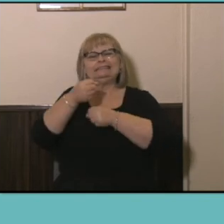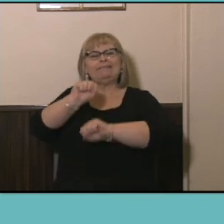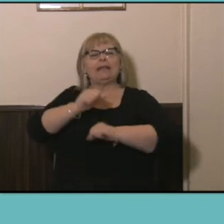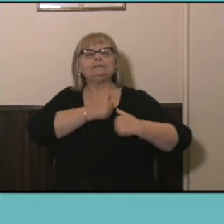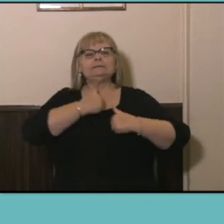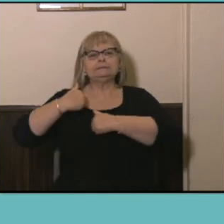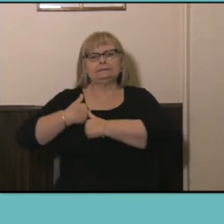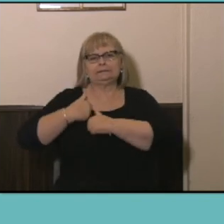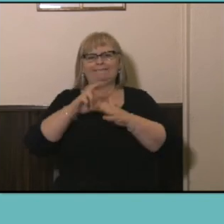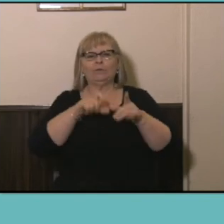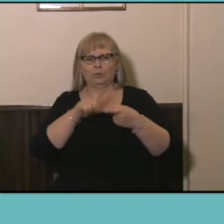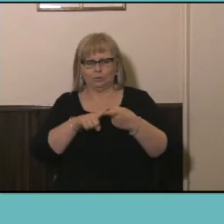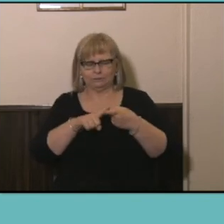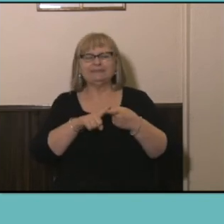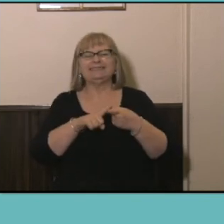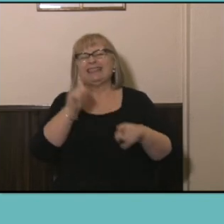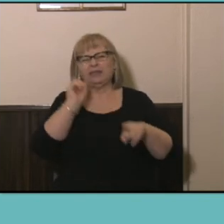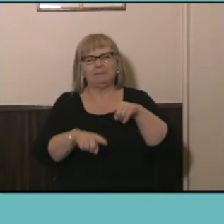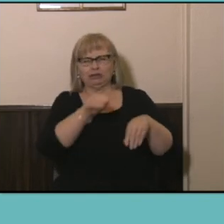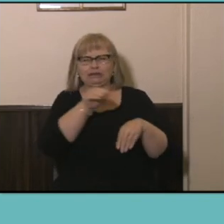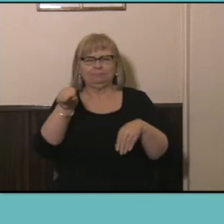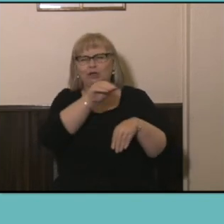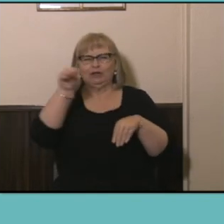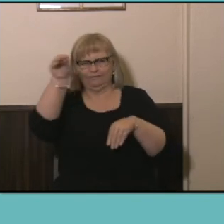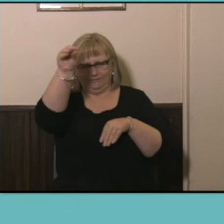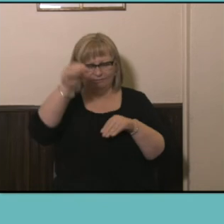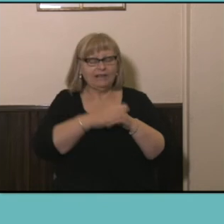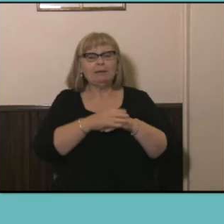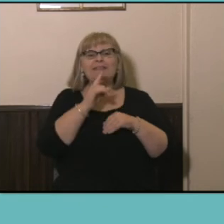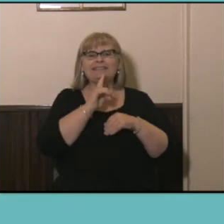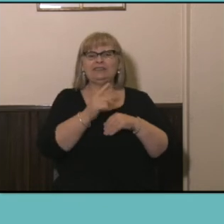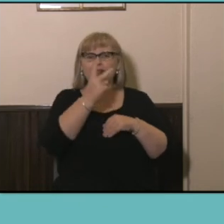However the Census Data also tells us that more than two-thirds of software